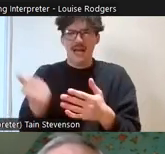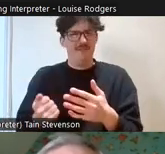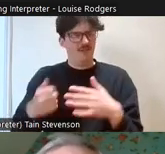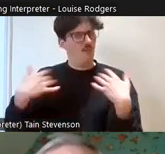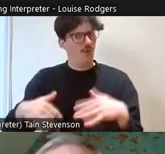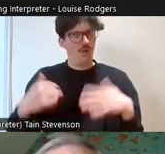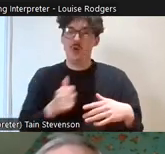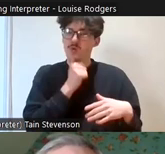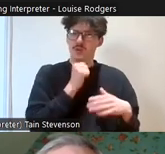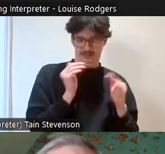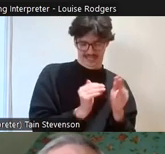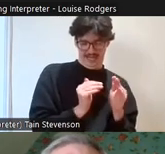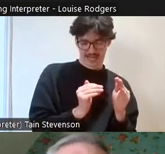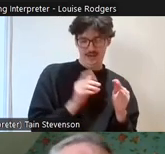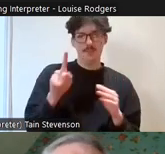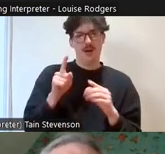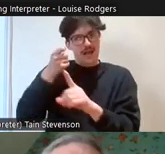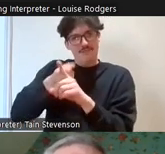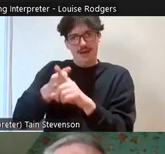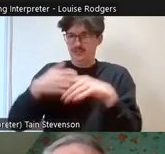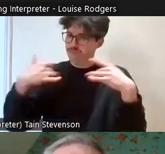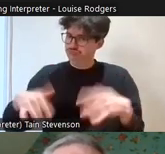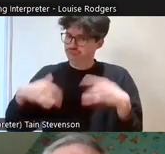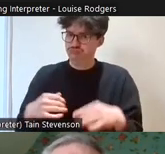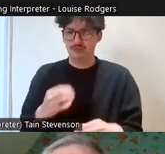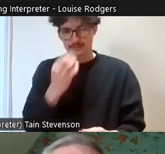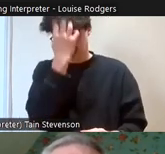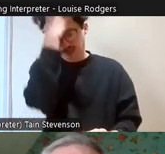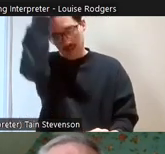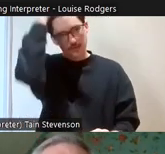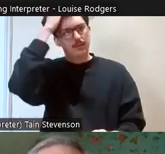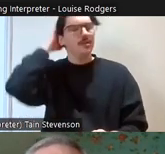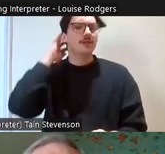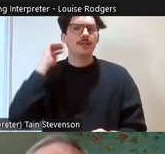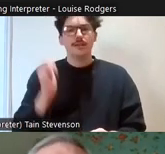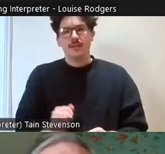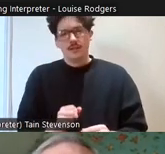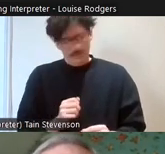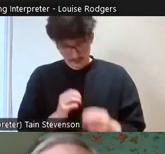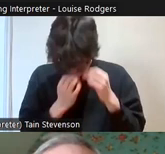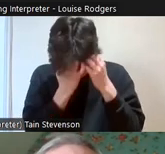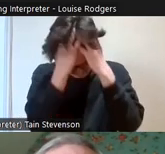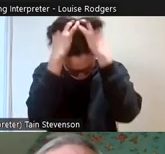money that we're giving these groups. So groups are, if they've got 15 volunteers or more,